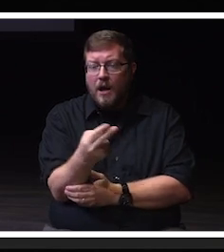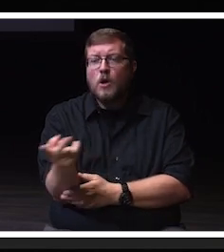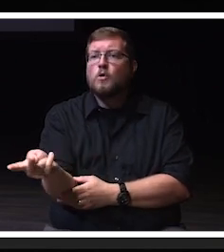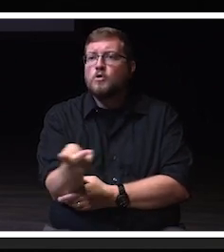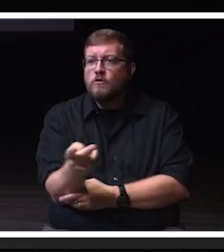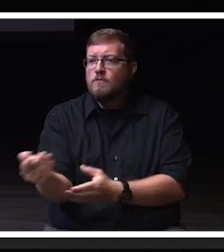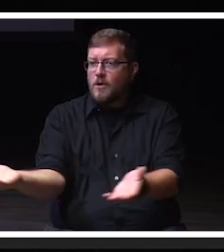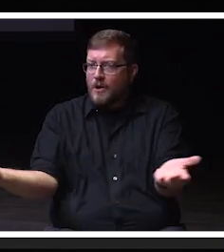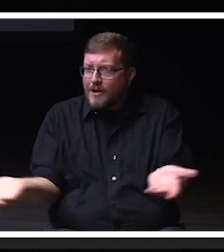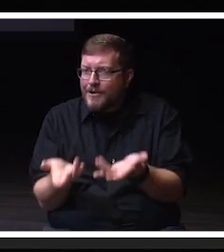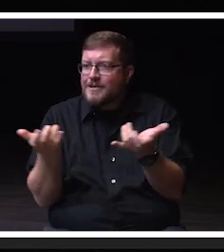Welcome.